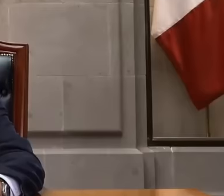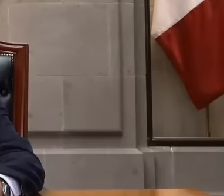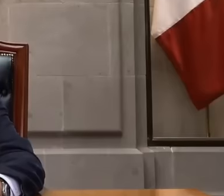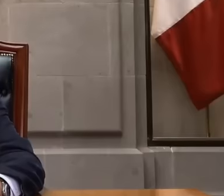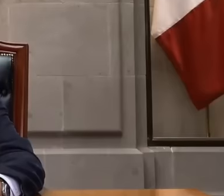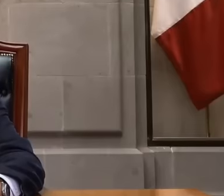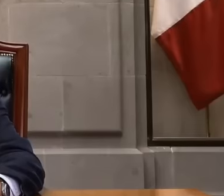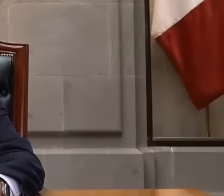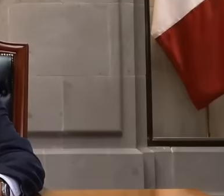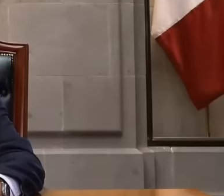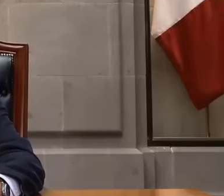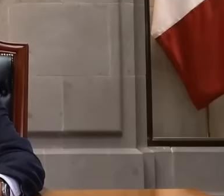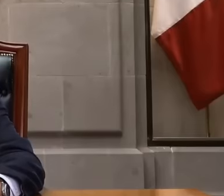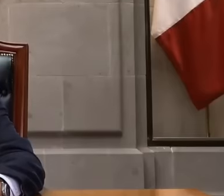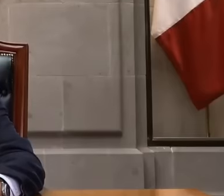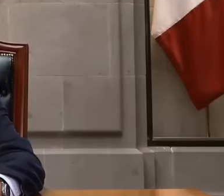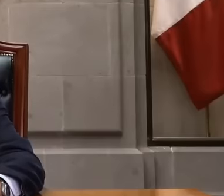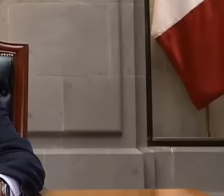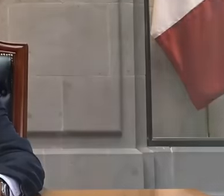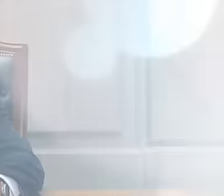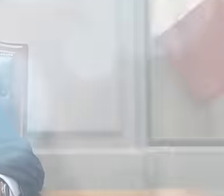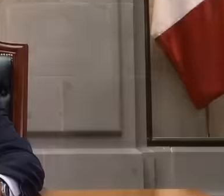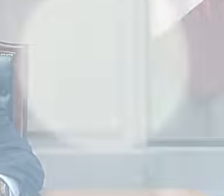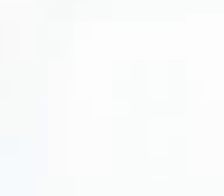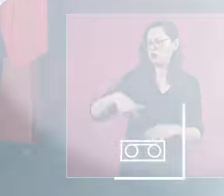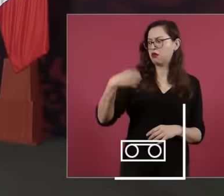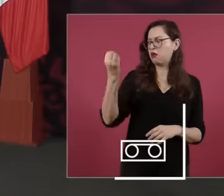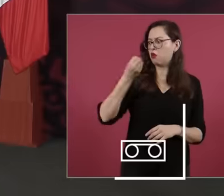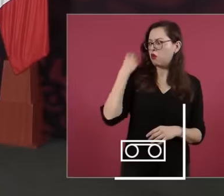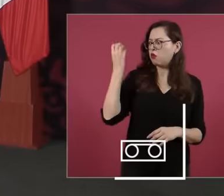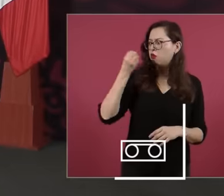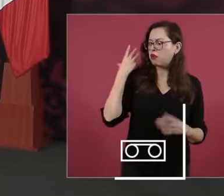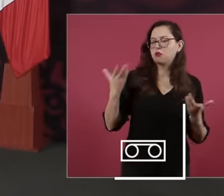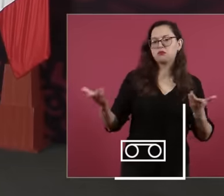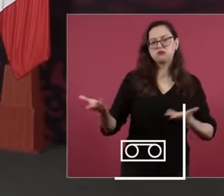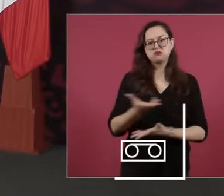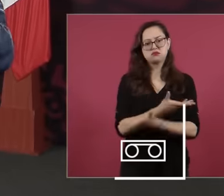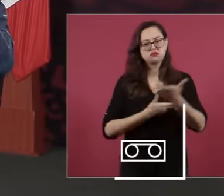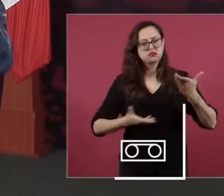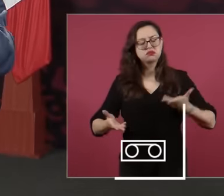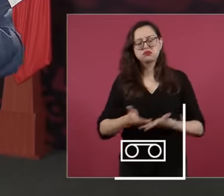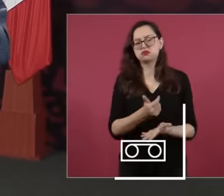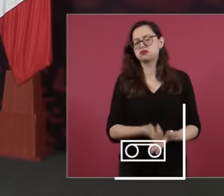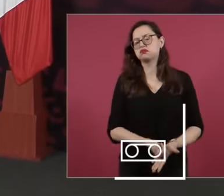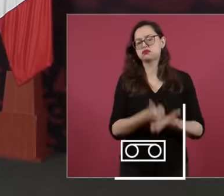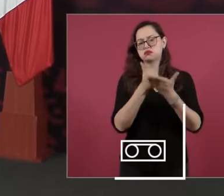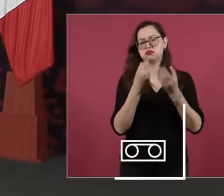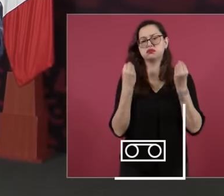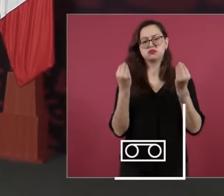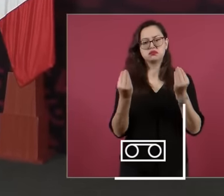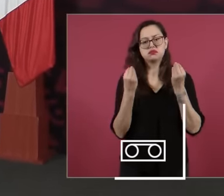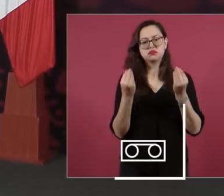opened the eyes of the Mexican people through the morning show and so far the morning shows have